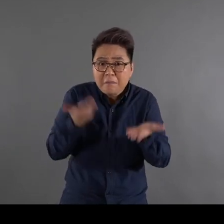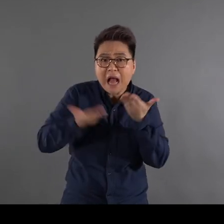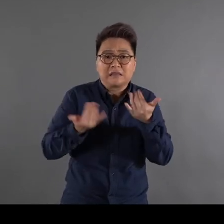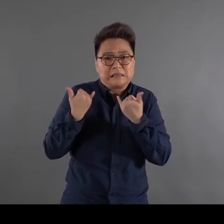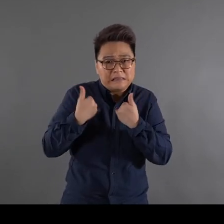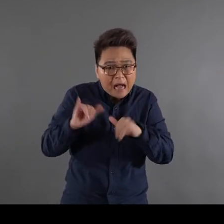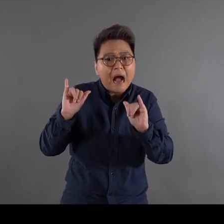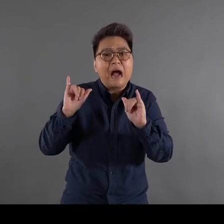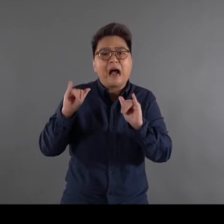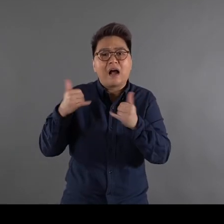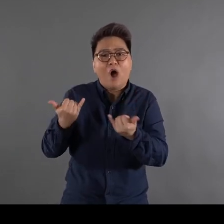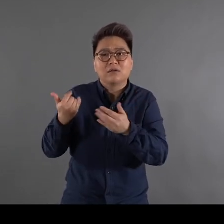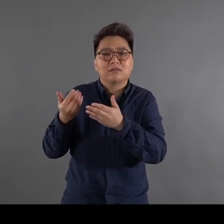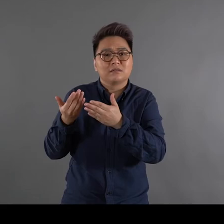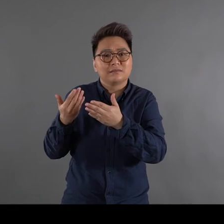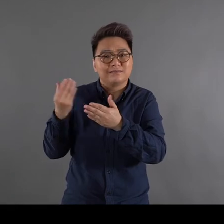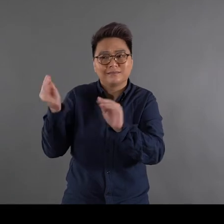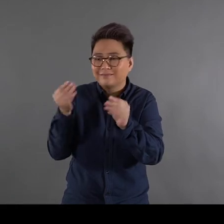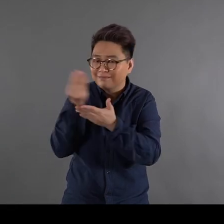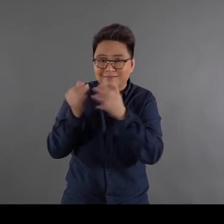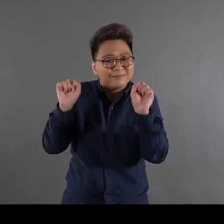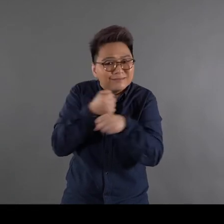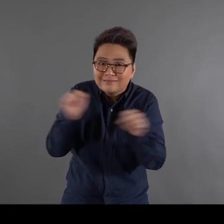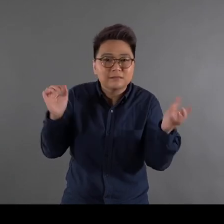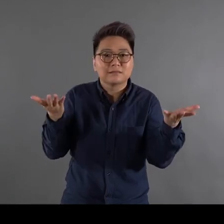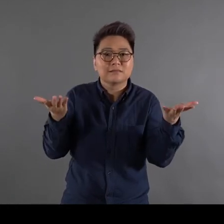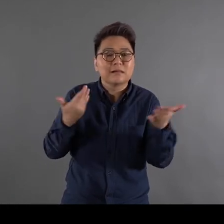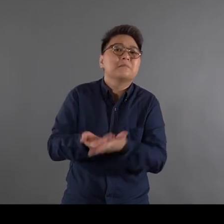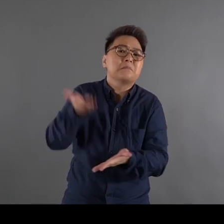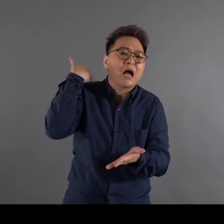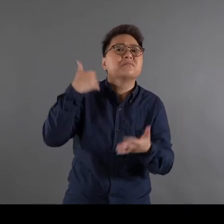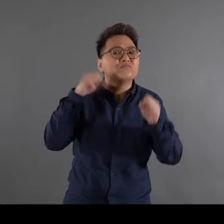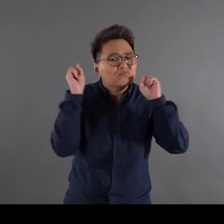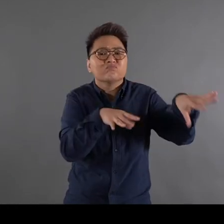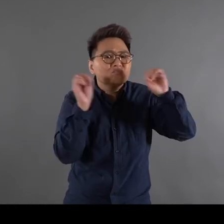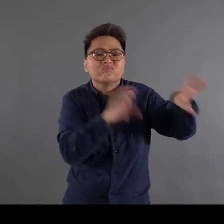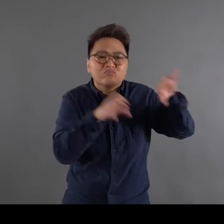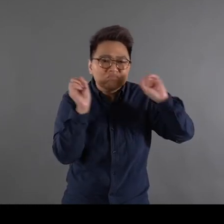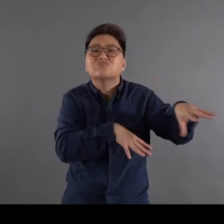but not be able to paint Right? It is only because I threw them away